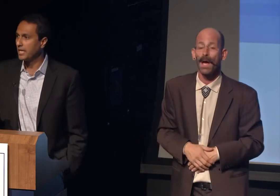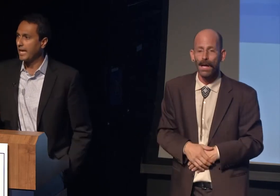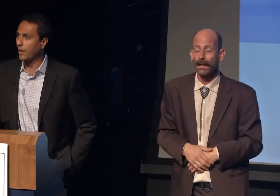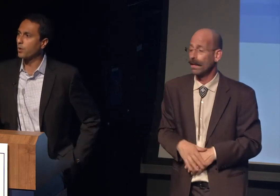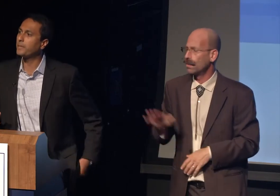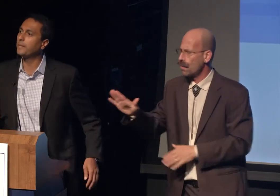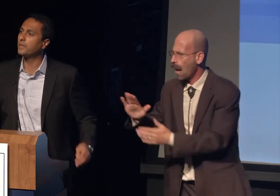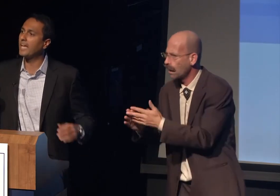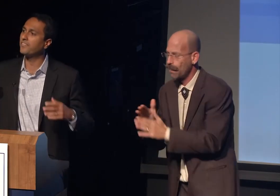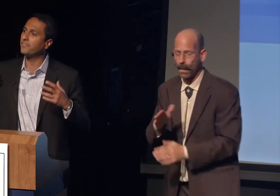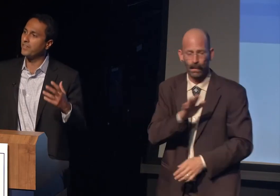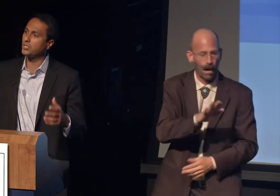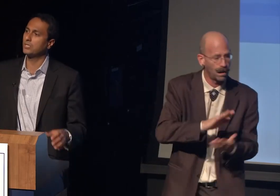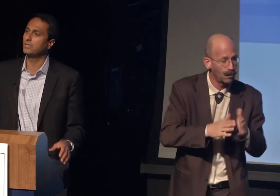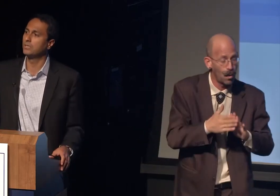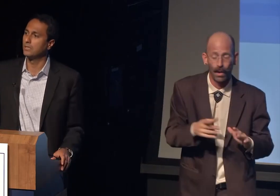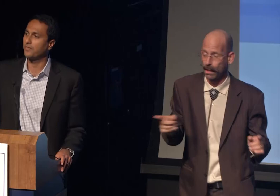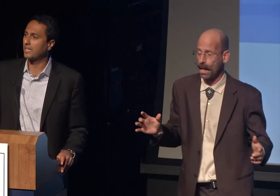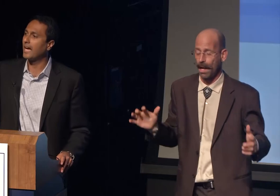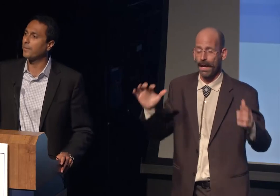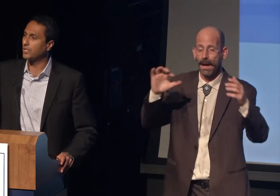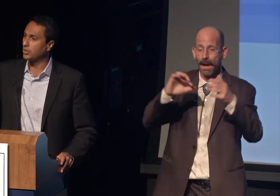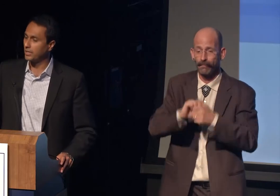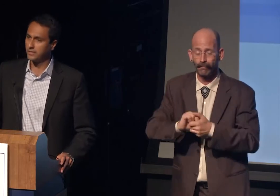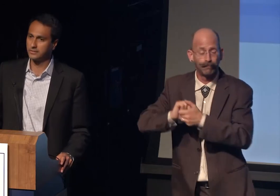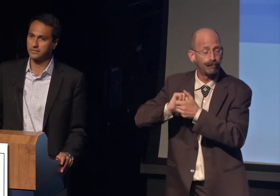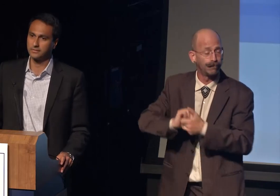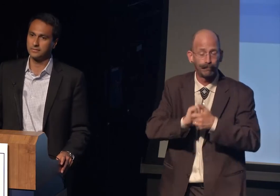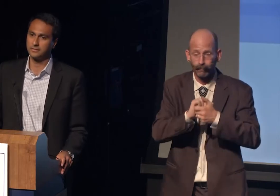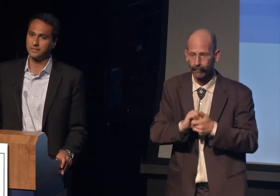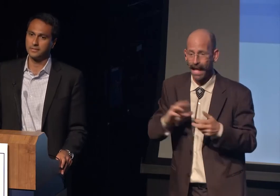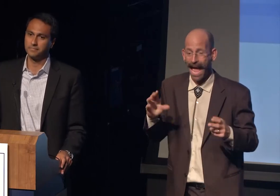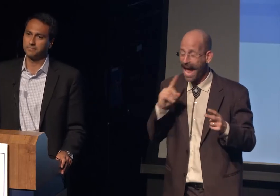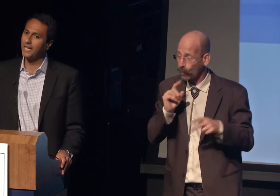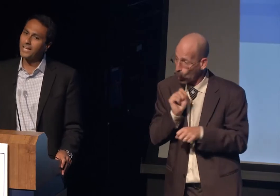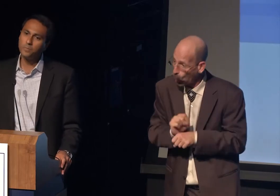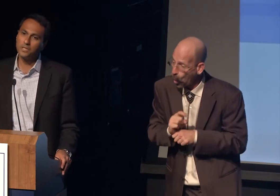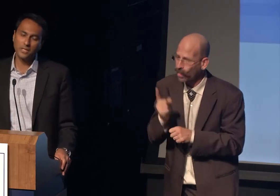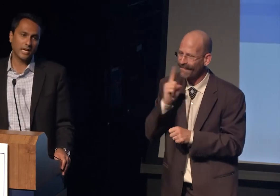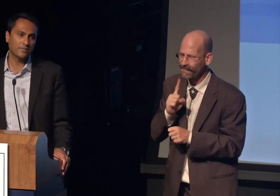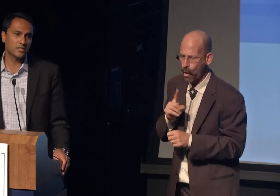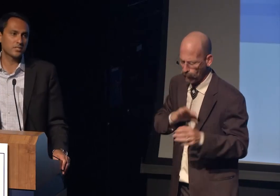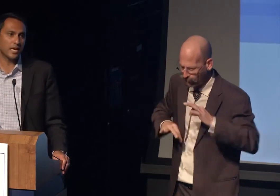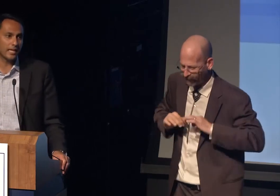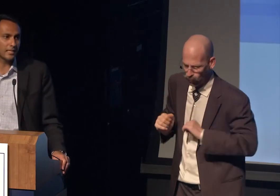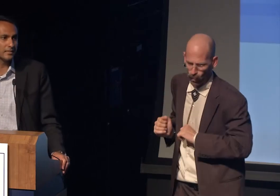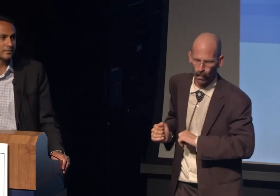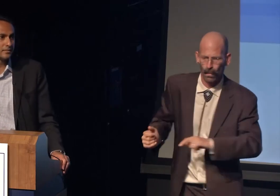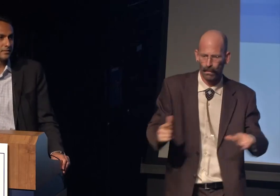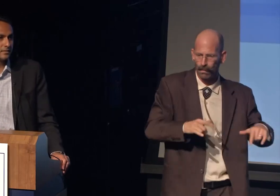and where people have a vision of the common good. How do you build that kind of a society?